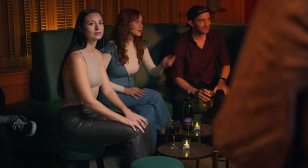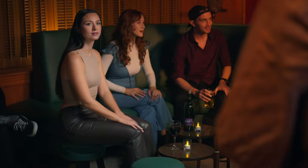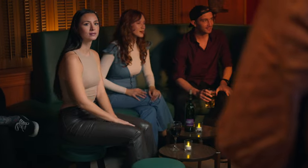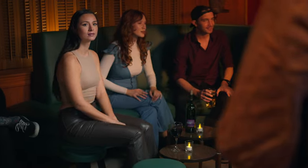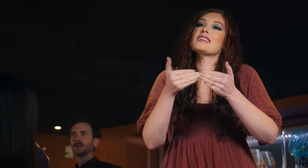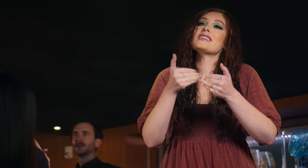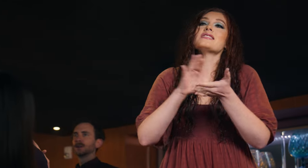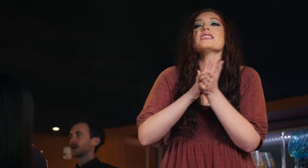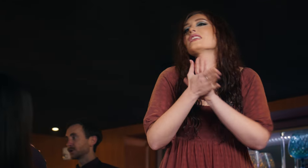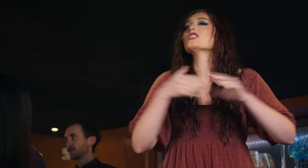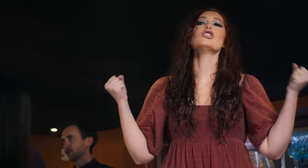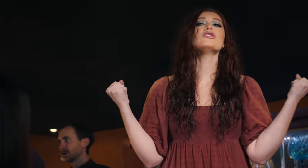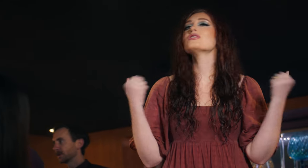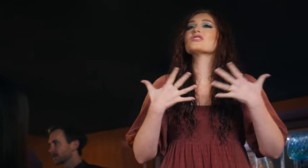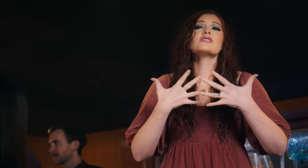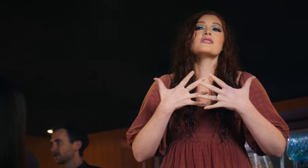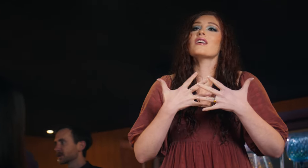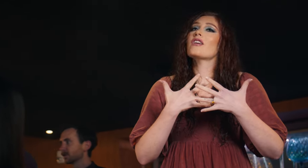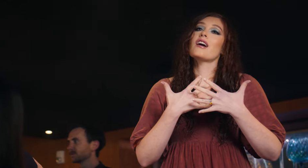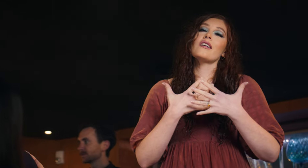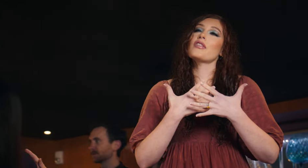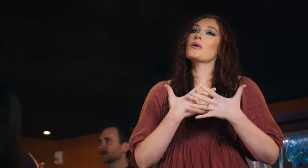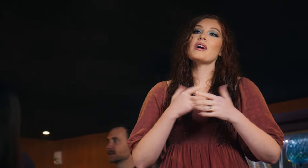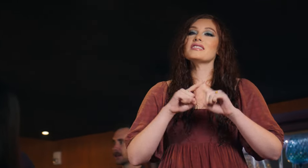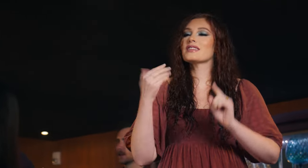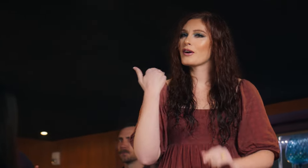'Cause it's easy to lose yourself on the way down